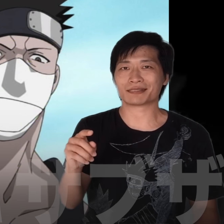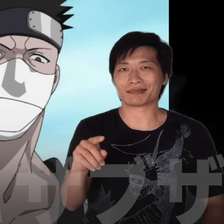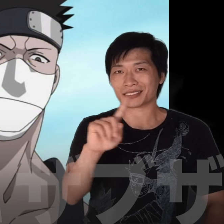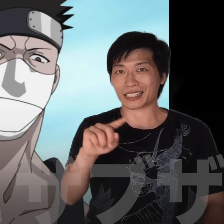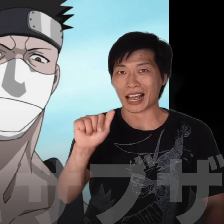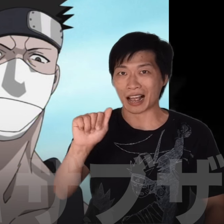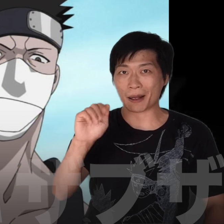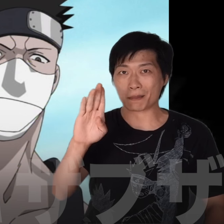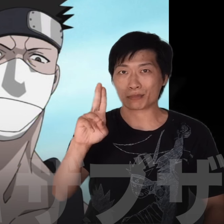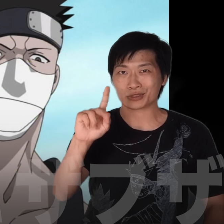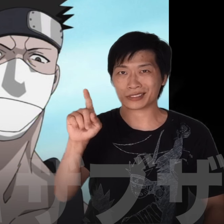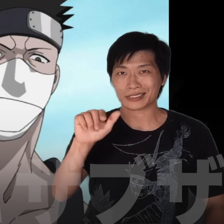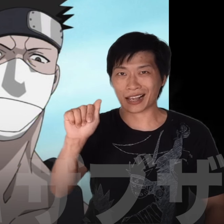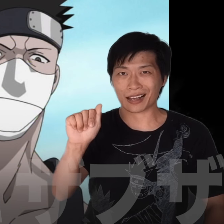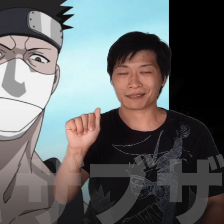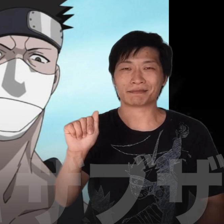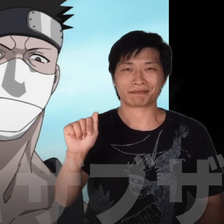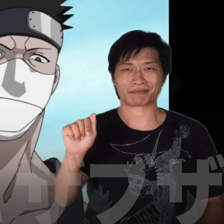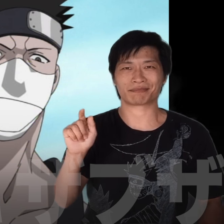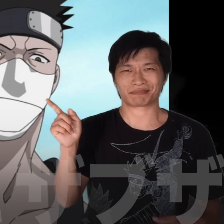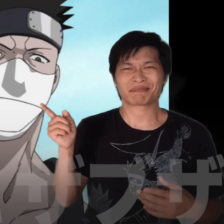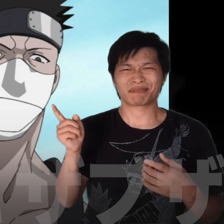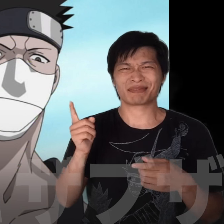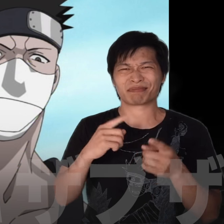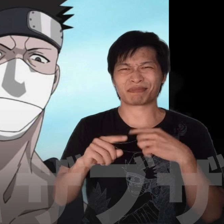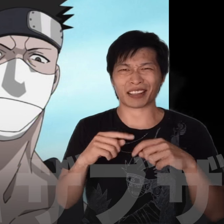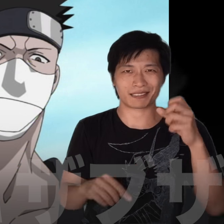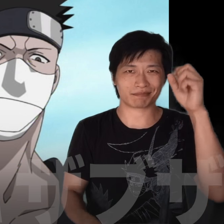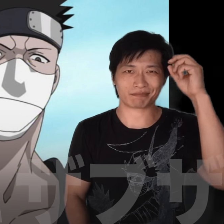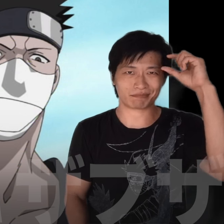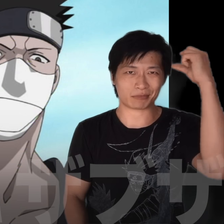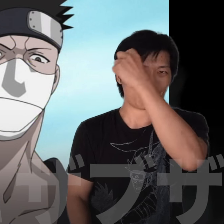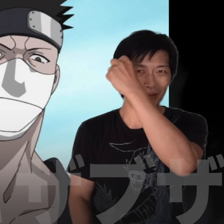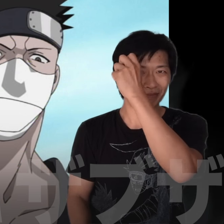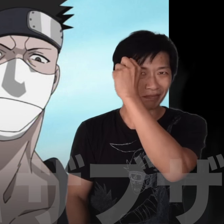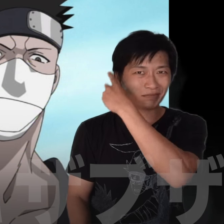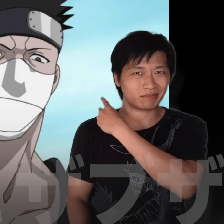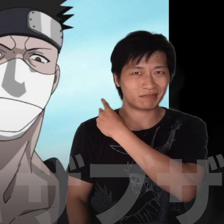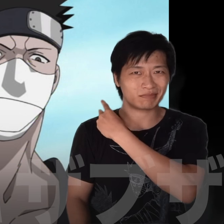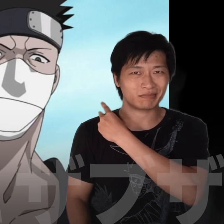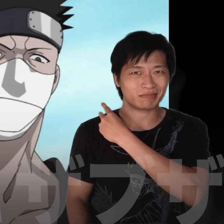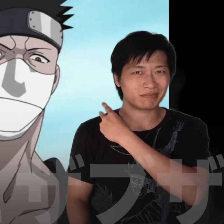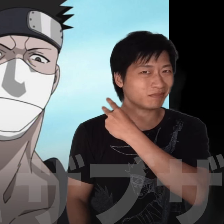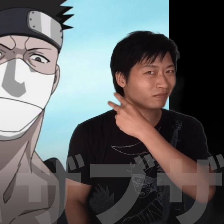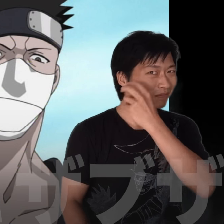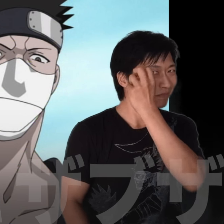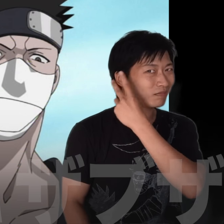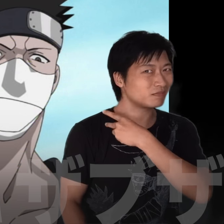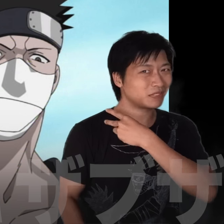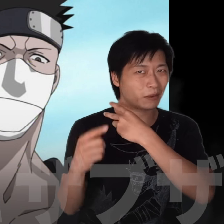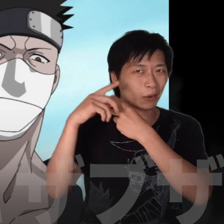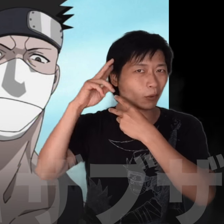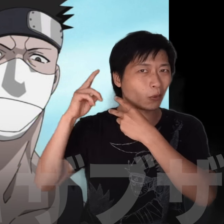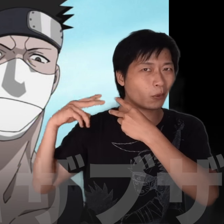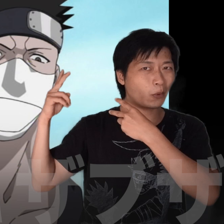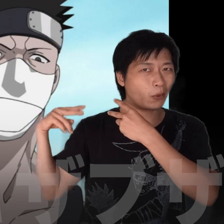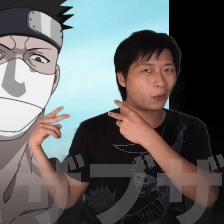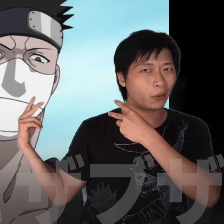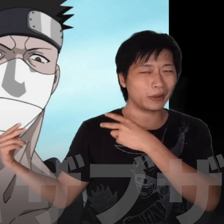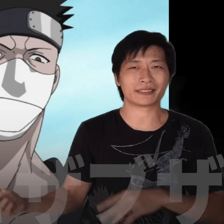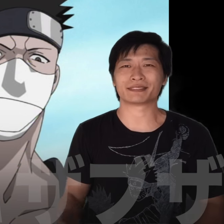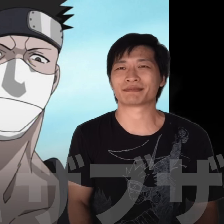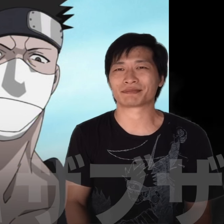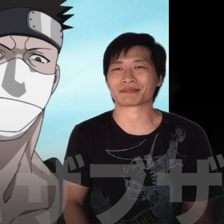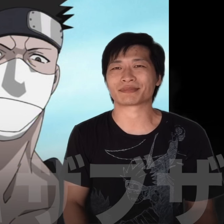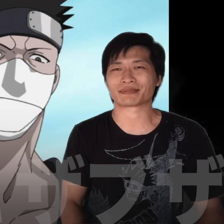Here’s my Sign name for Zabuza